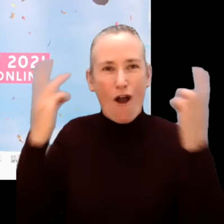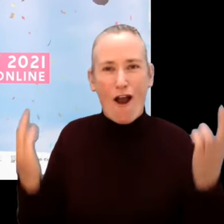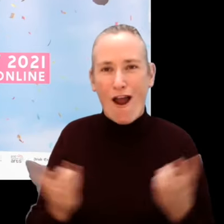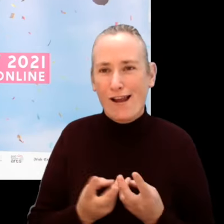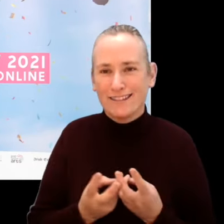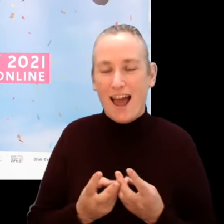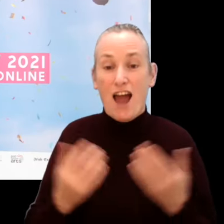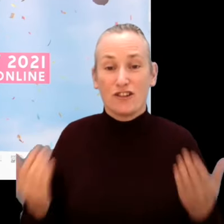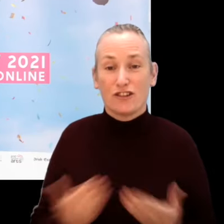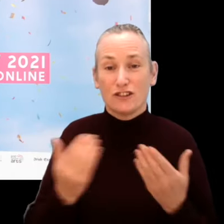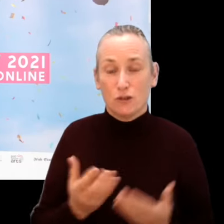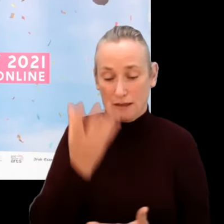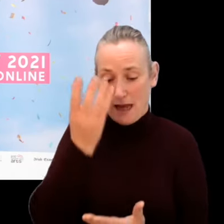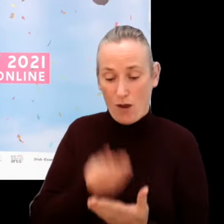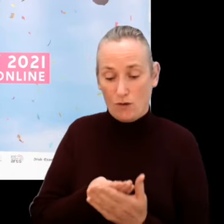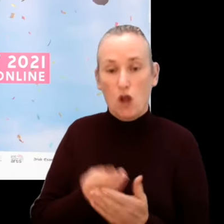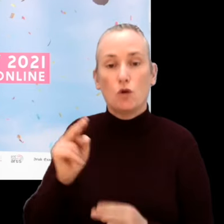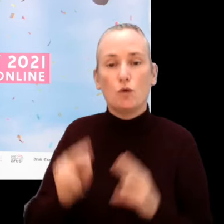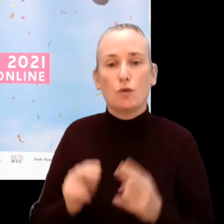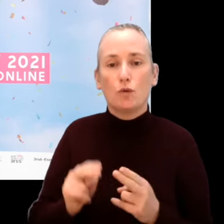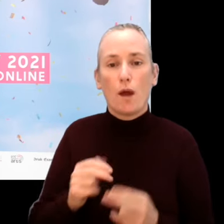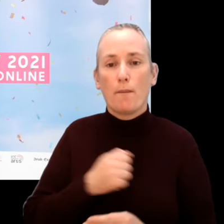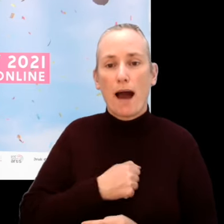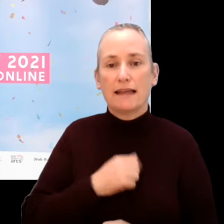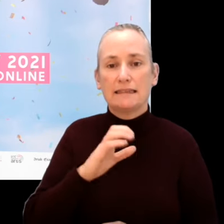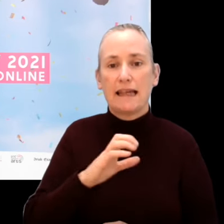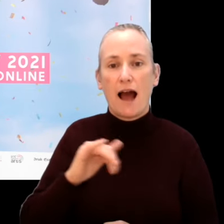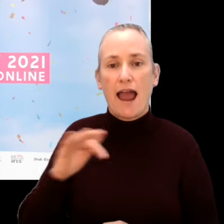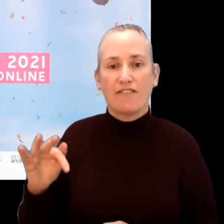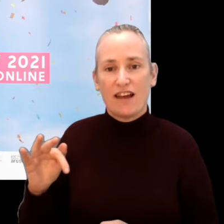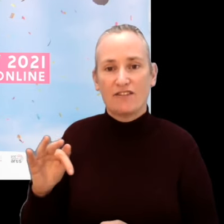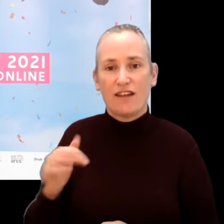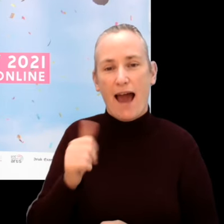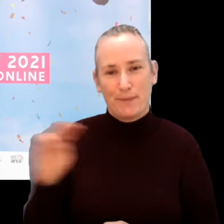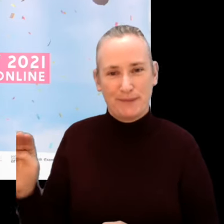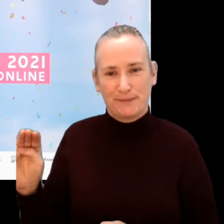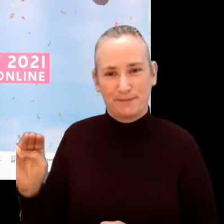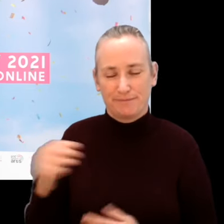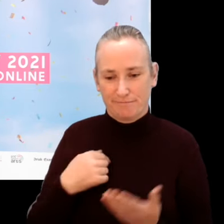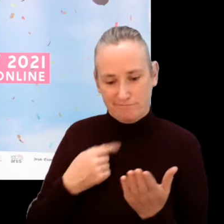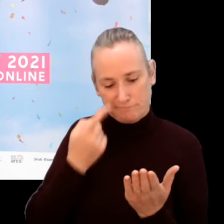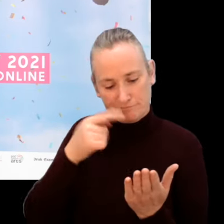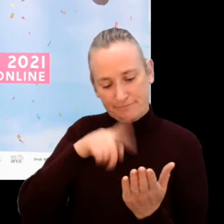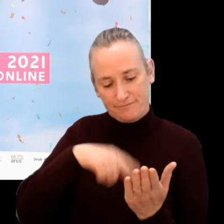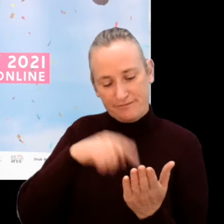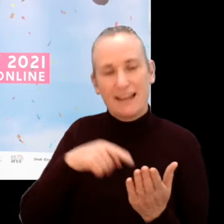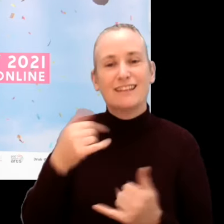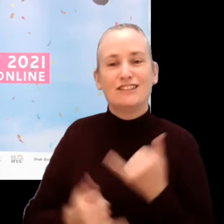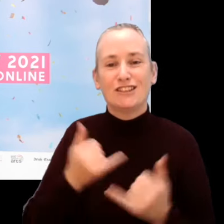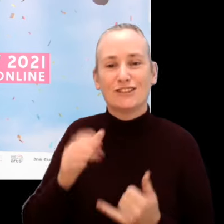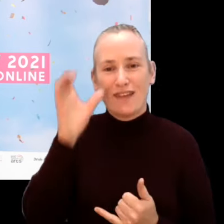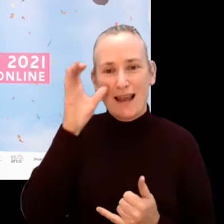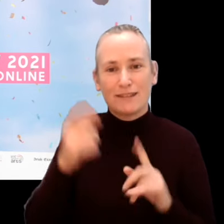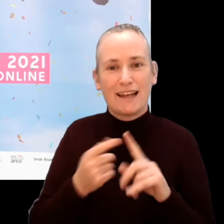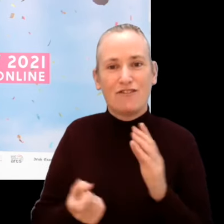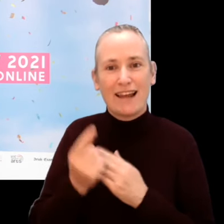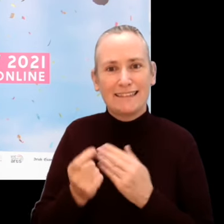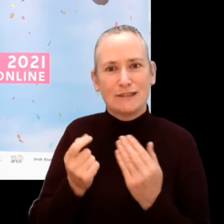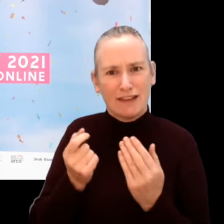I encourage you to download the new myCIFF app to explore all this year’s films and events in detail.